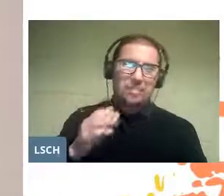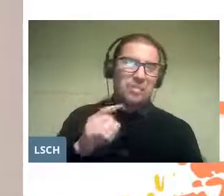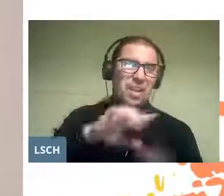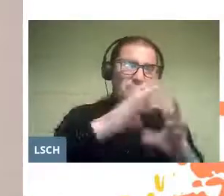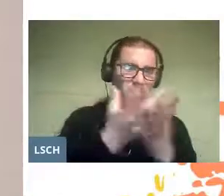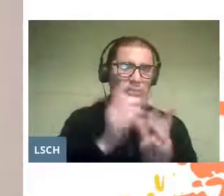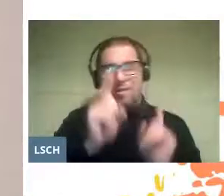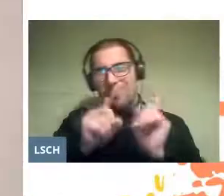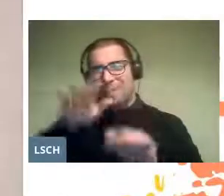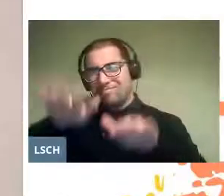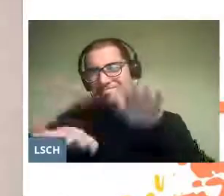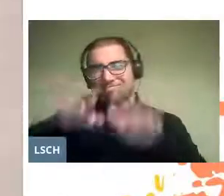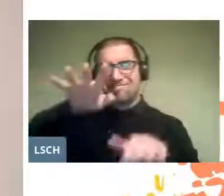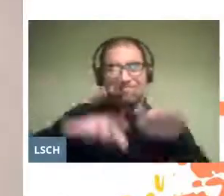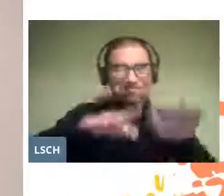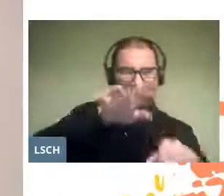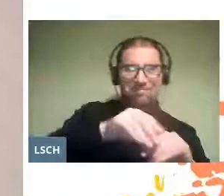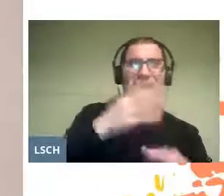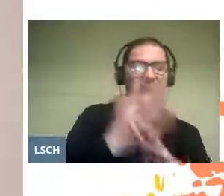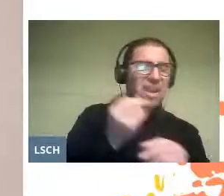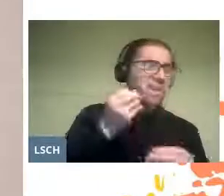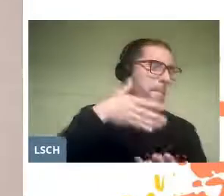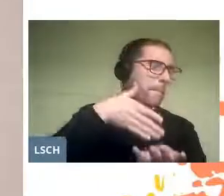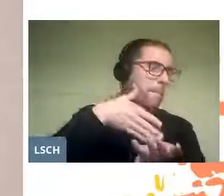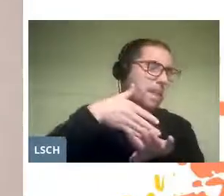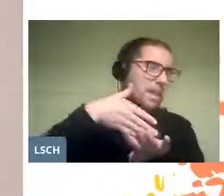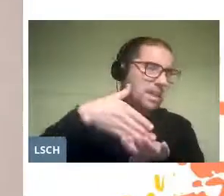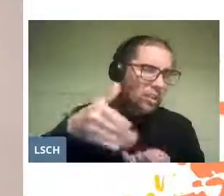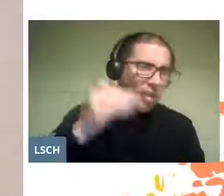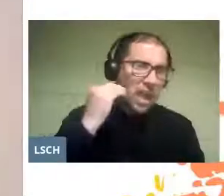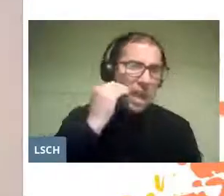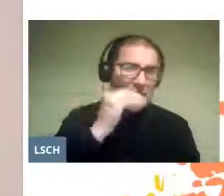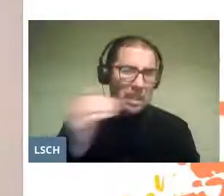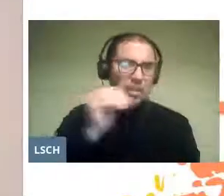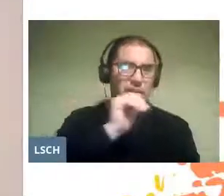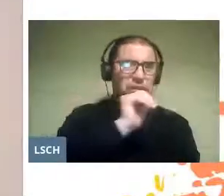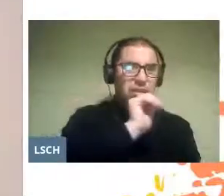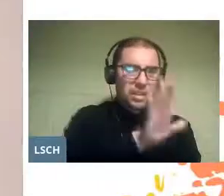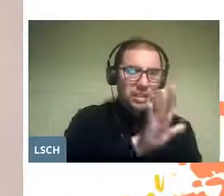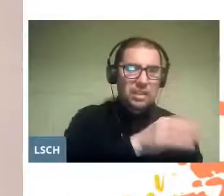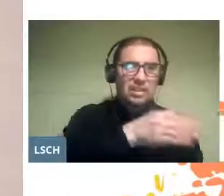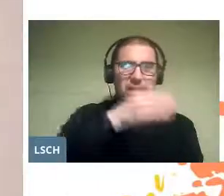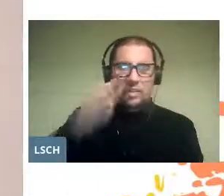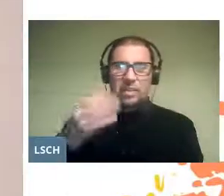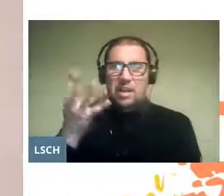because there are still millions of children between the ages of 5 and 14